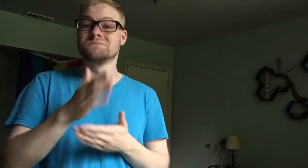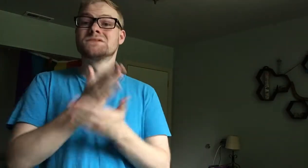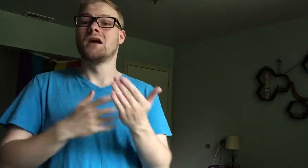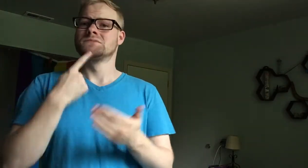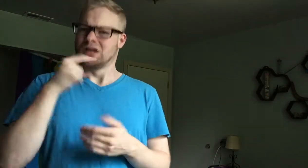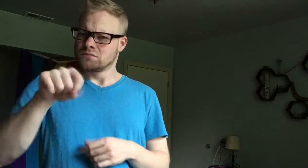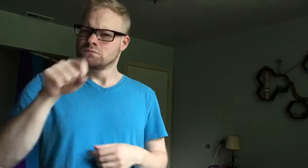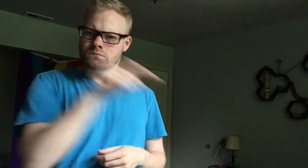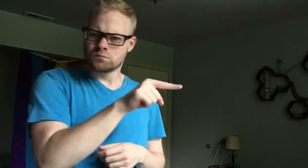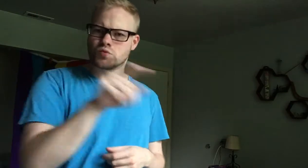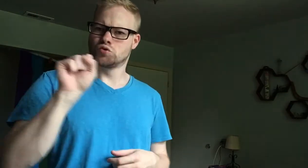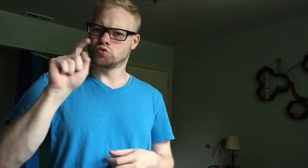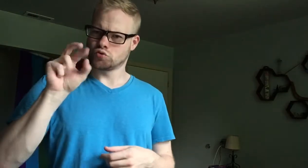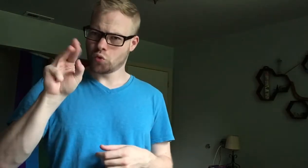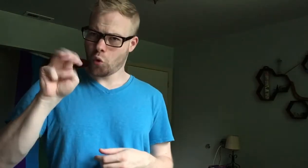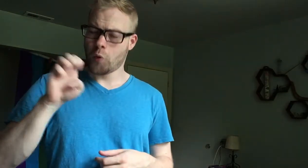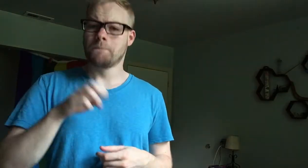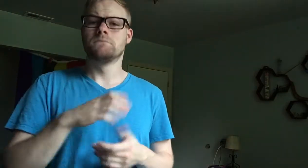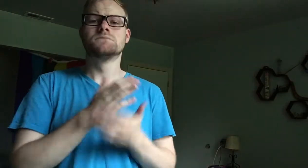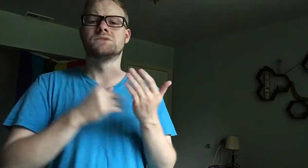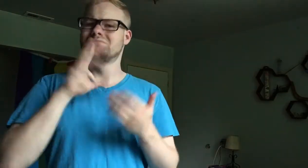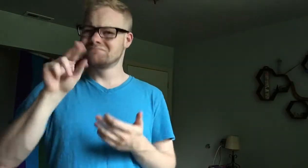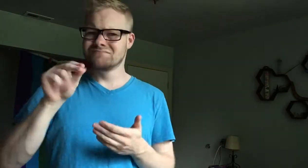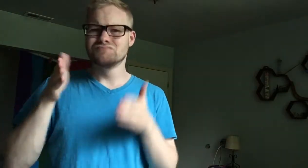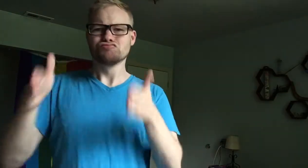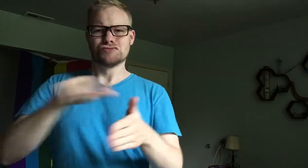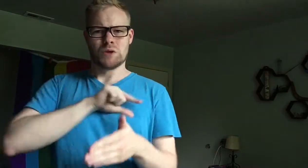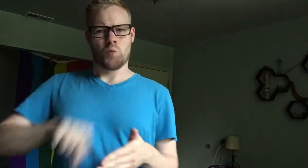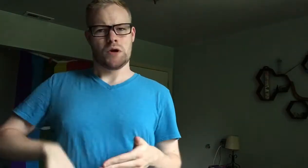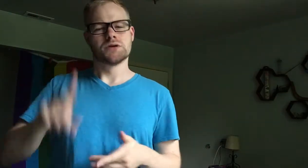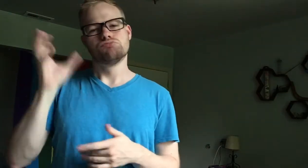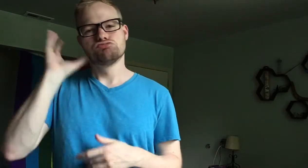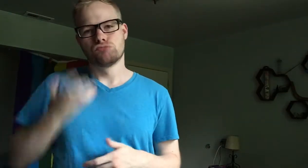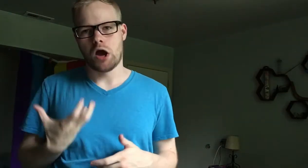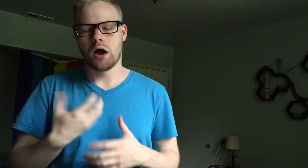Some say it was Stormé. Some say it was the street queens (drag queens).